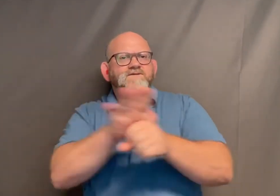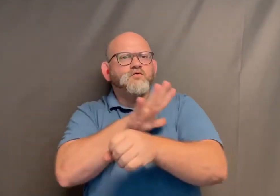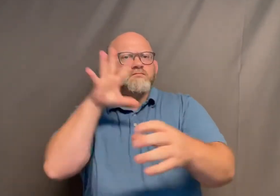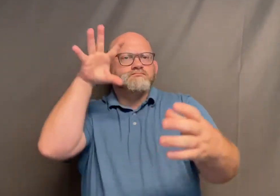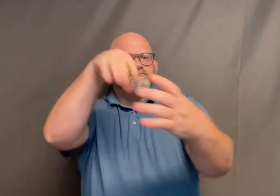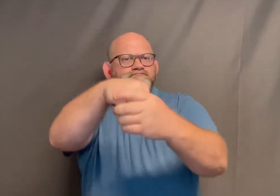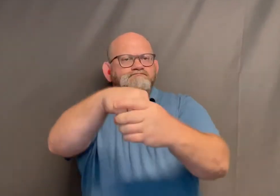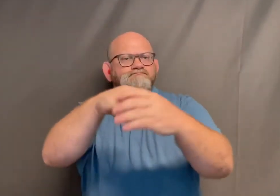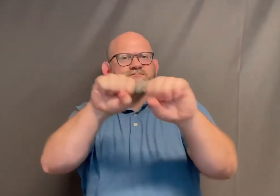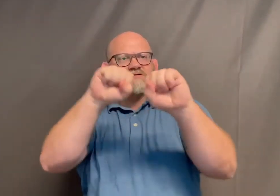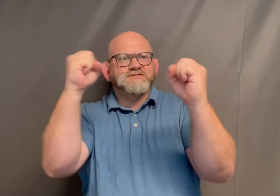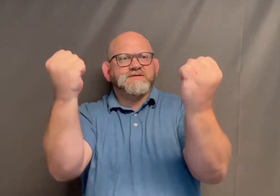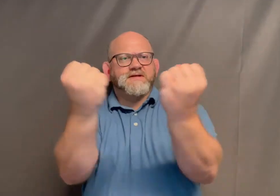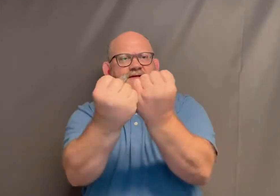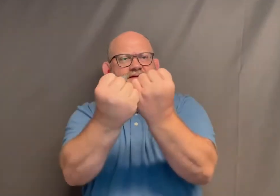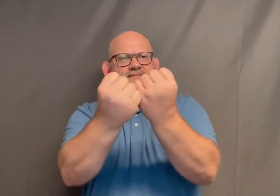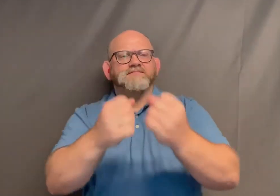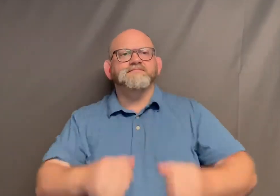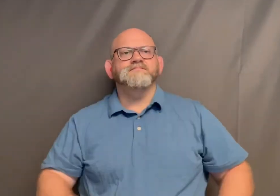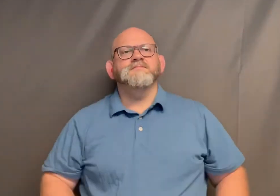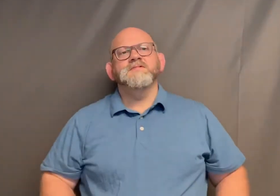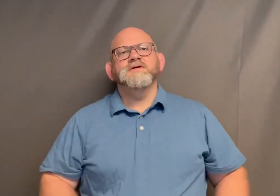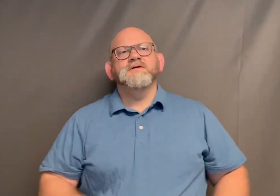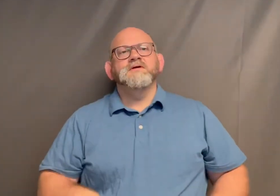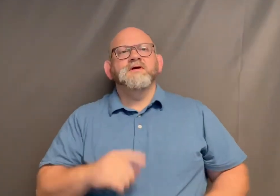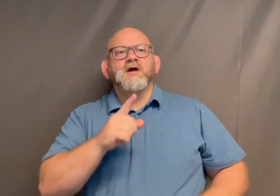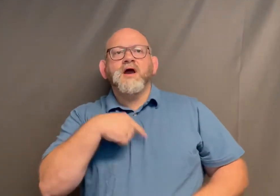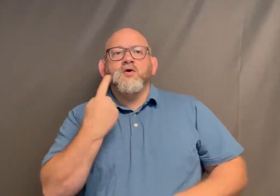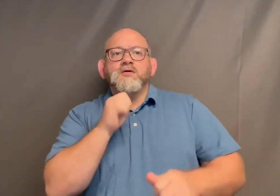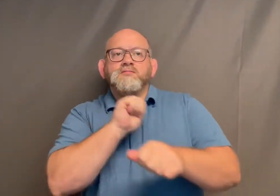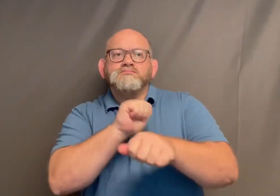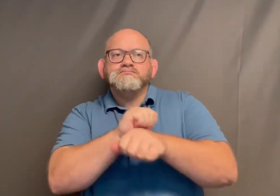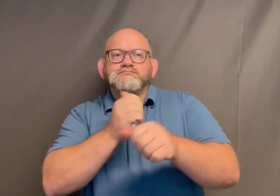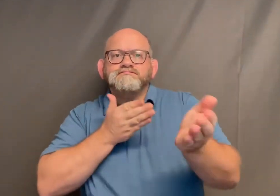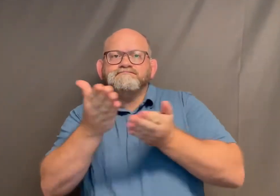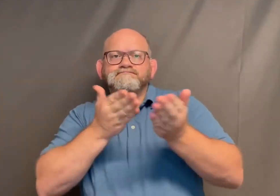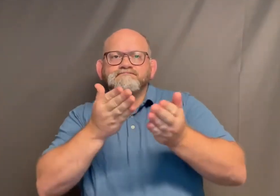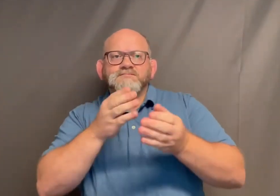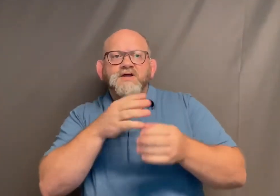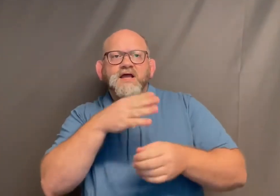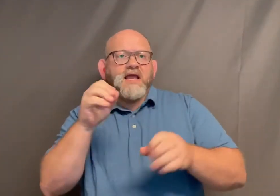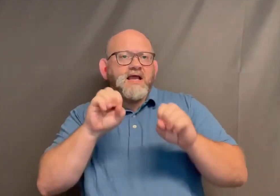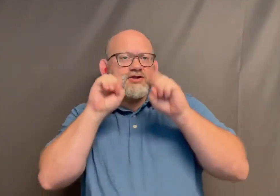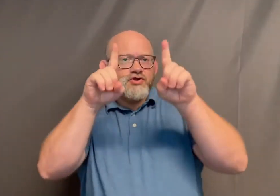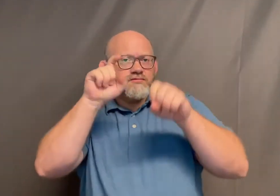participation in society. Our Employment services and educational needs